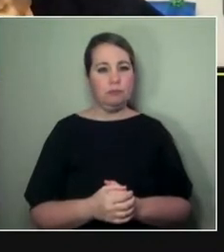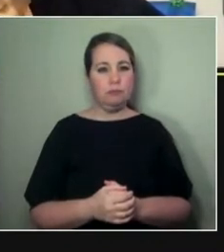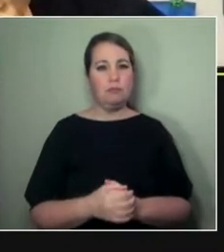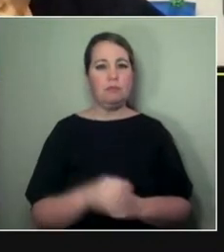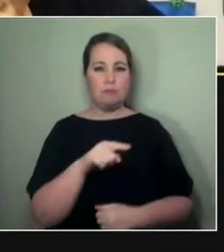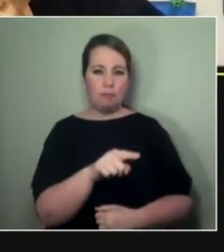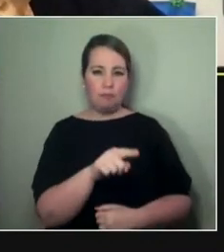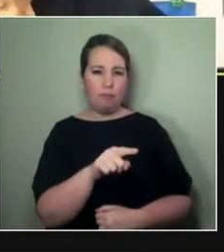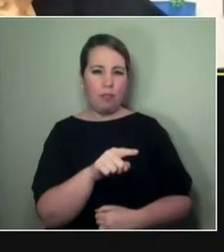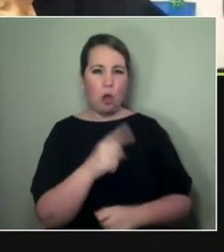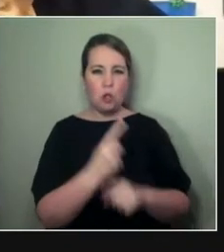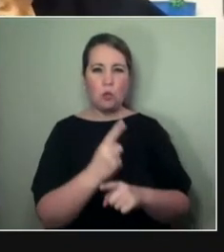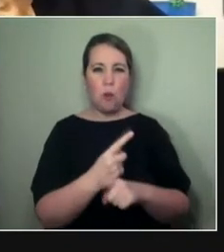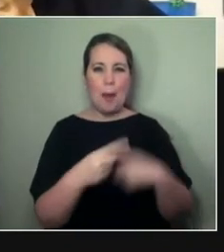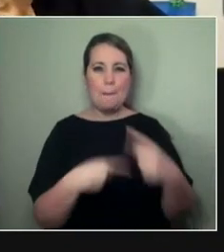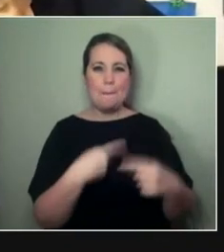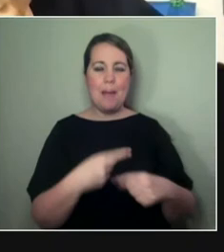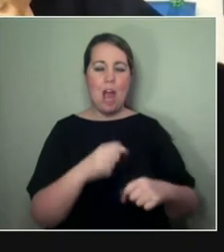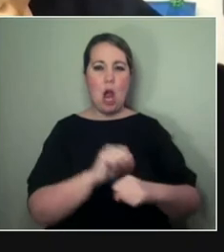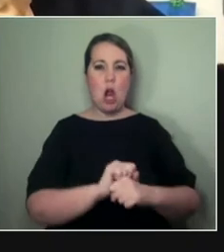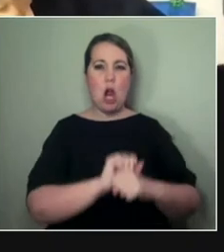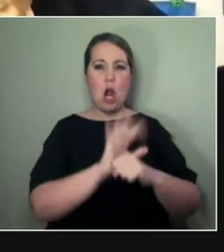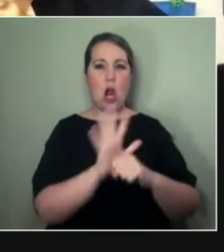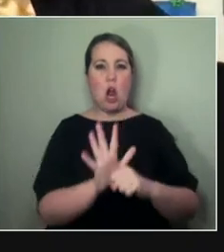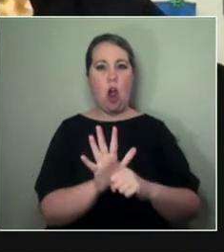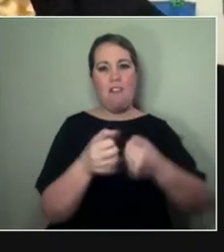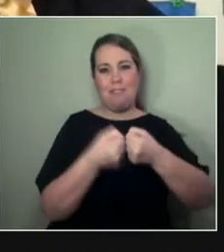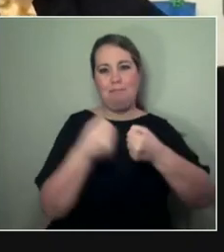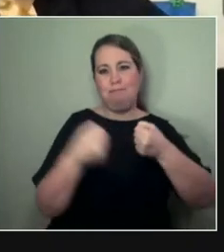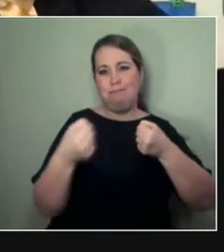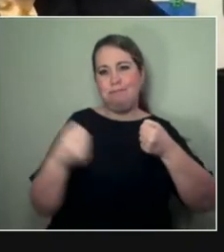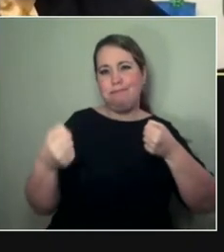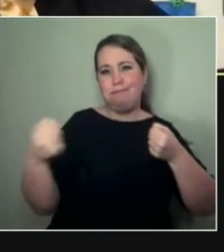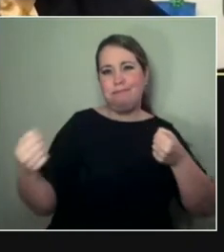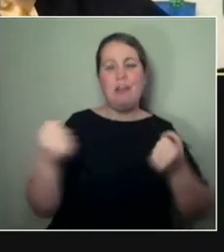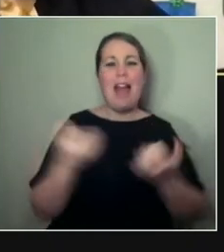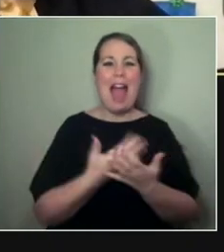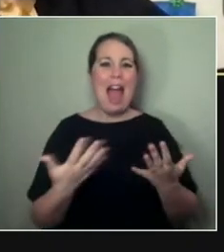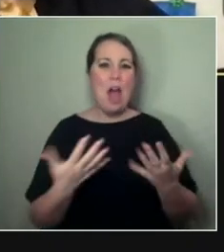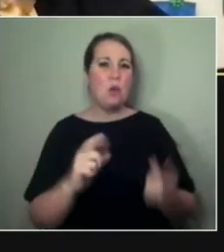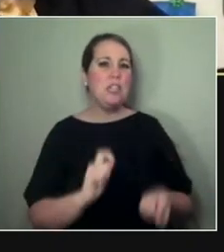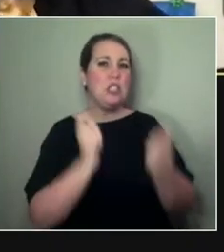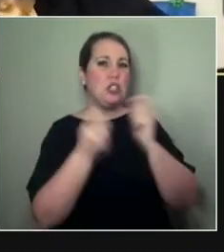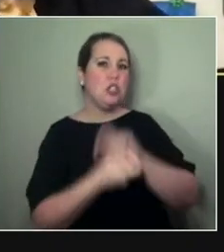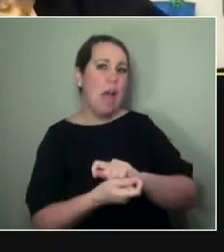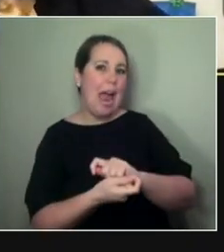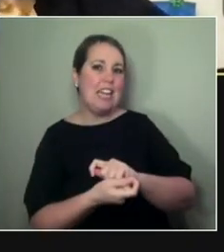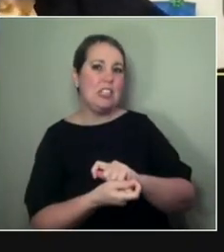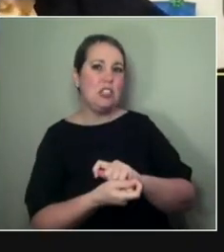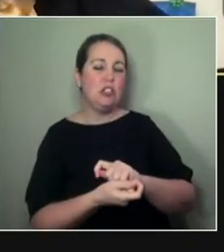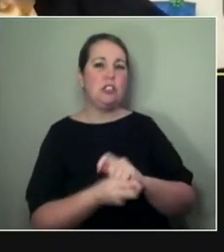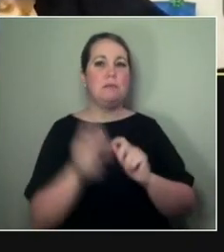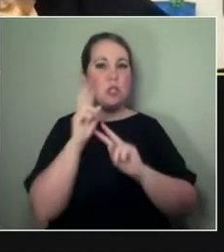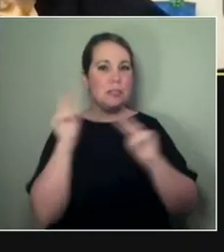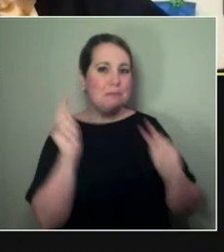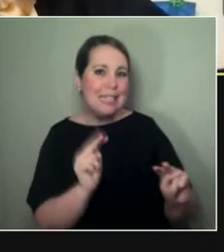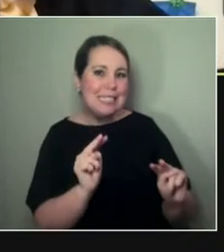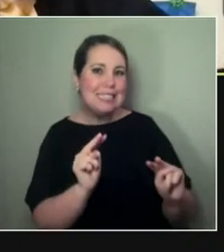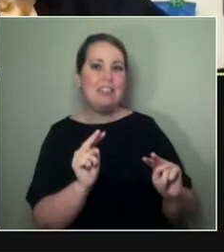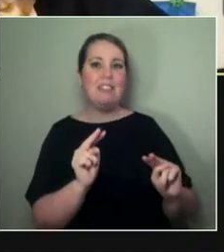Maybe the one around long COVID through isolation. How do we change ways of seeing and doing in Aotearoa?